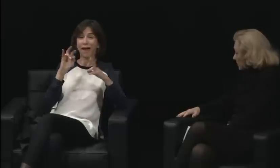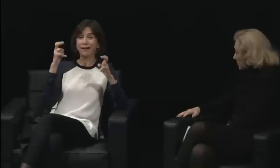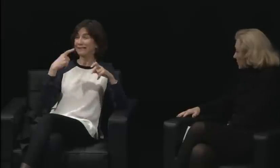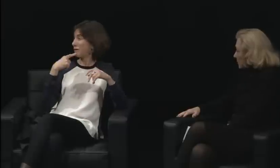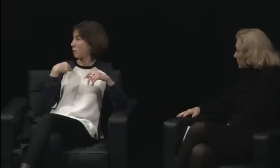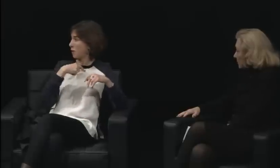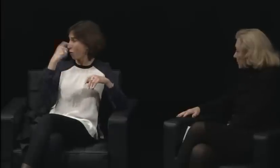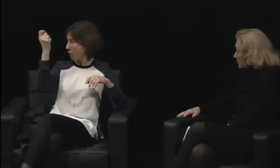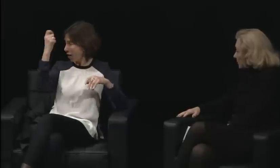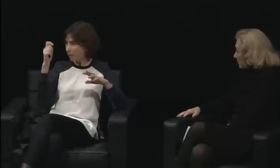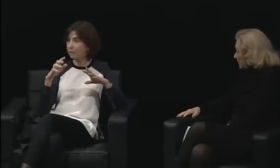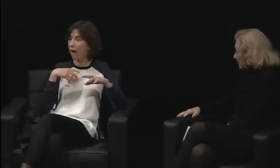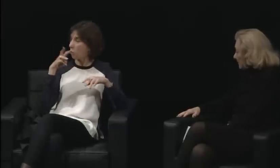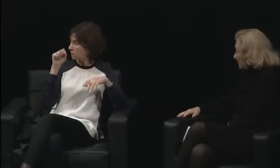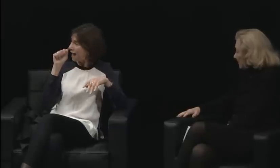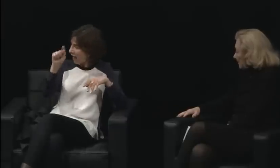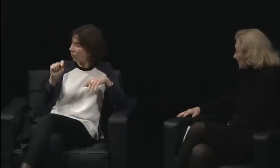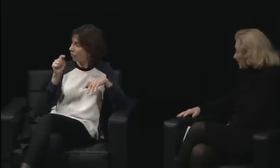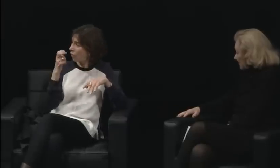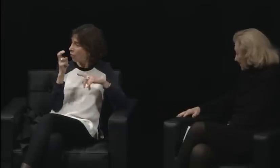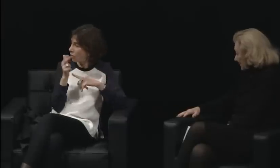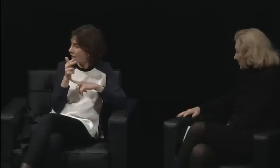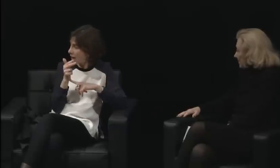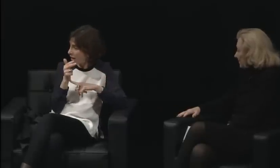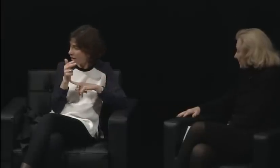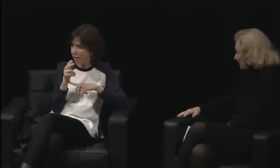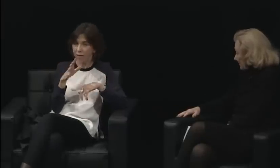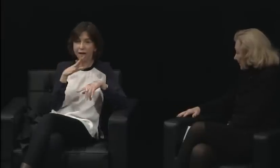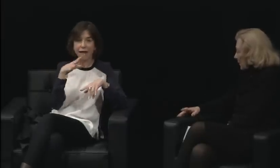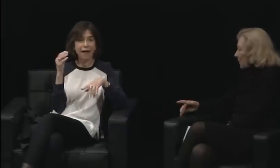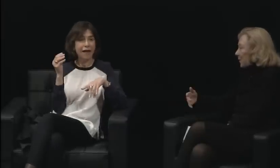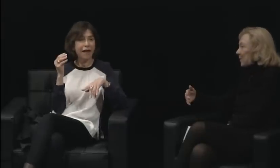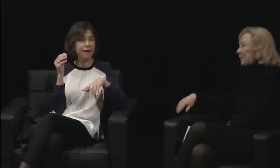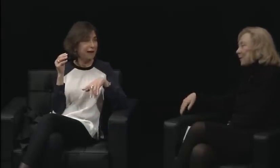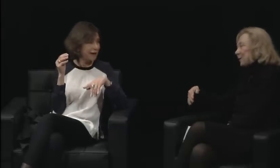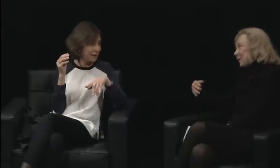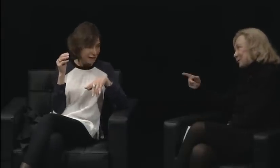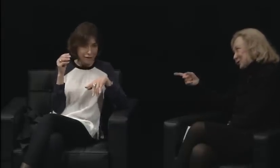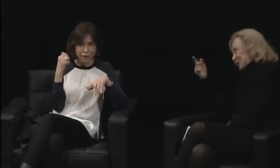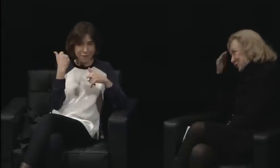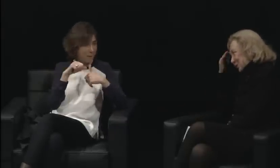It was new to everyone. But it got my point across. It absolutely did.